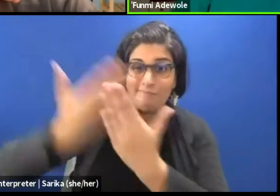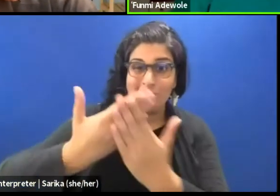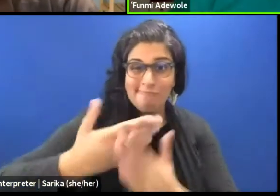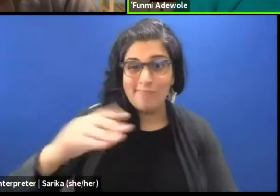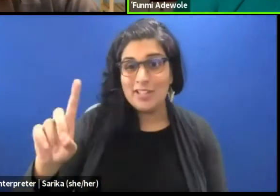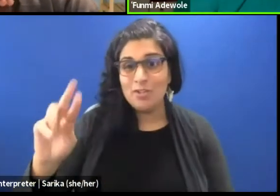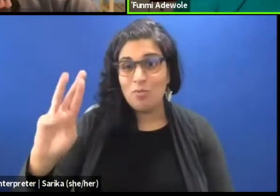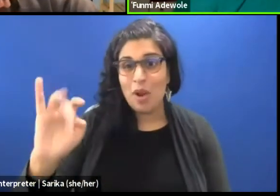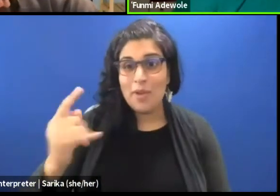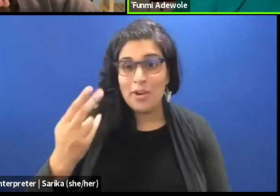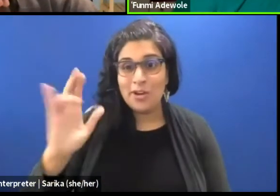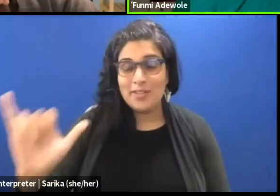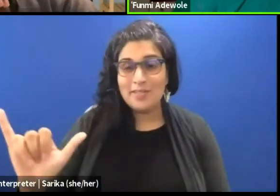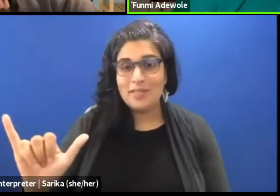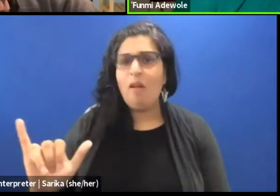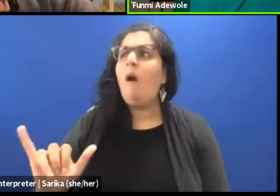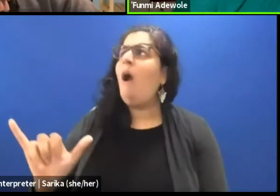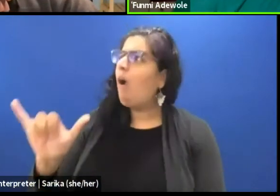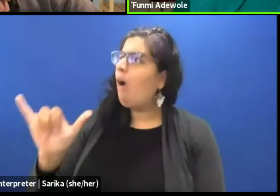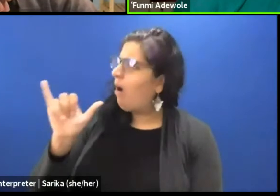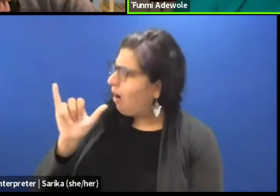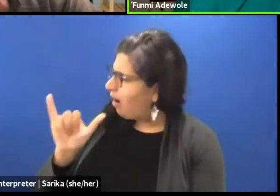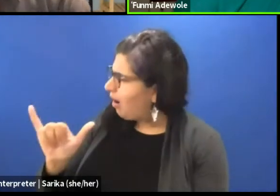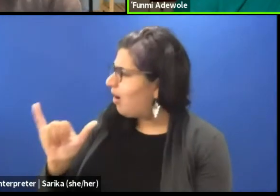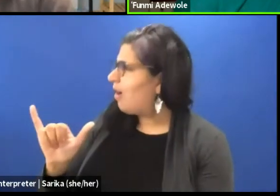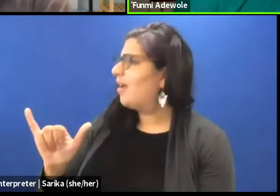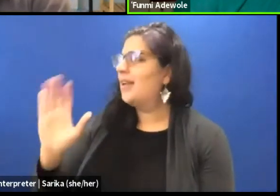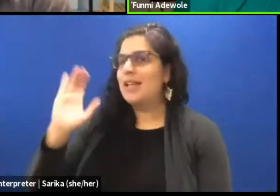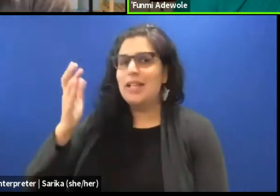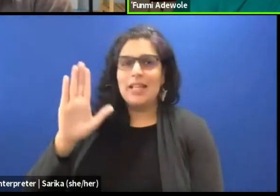It seems like you are formulating,